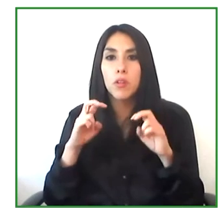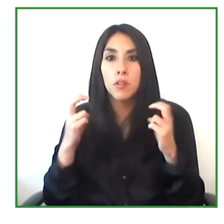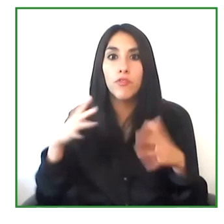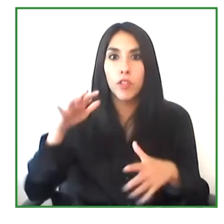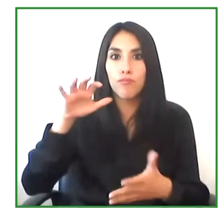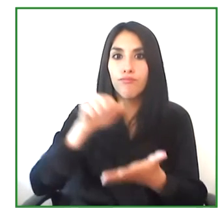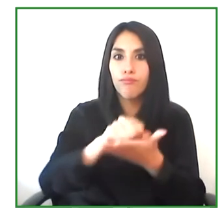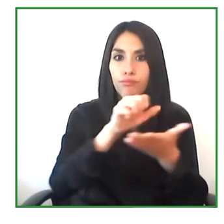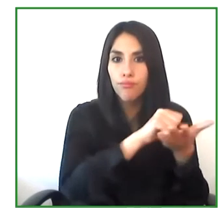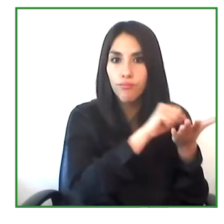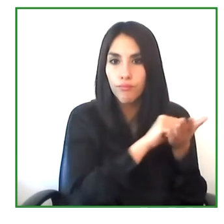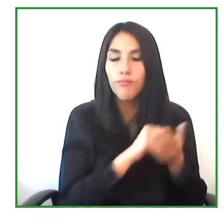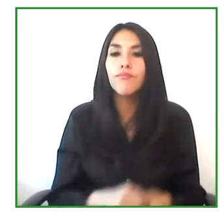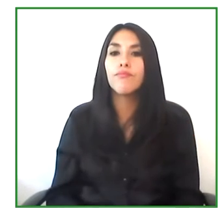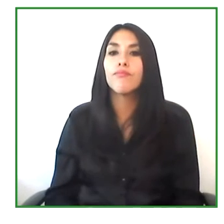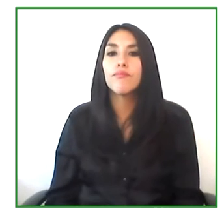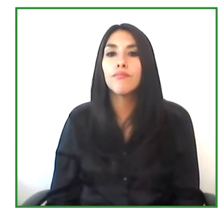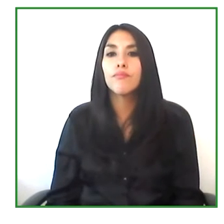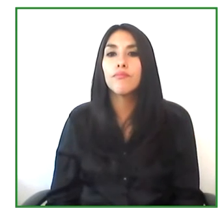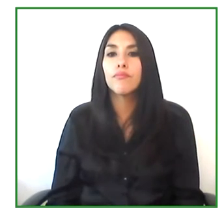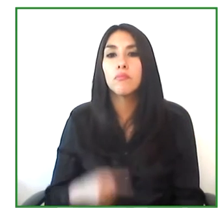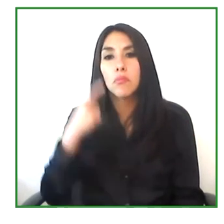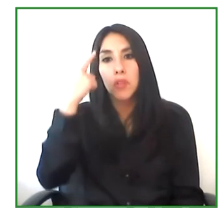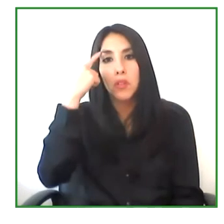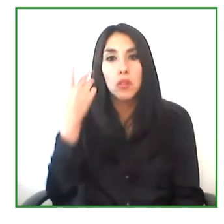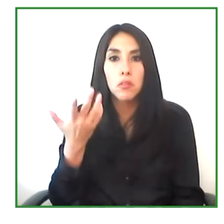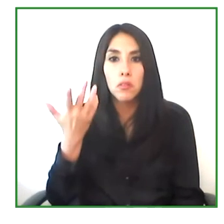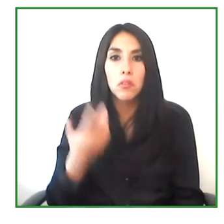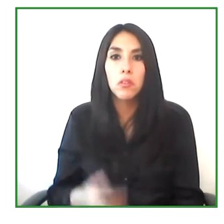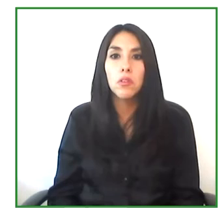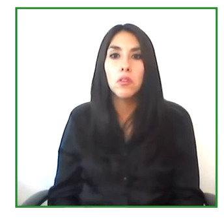to develop and continue to research what they're doing.